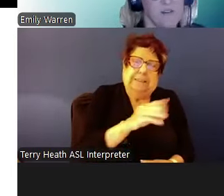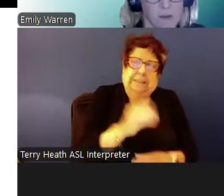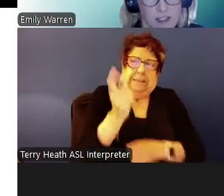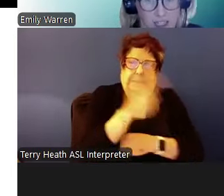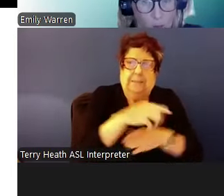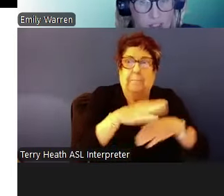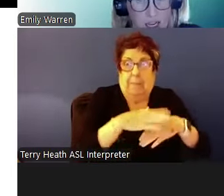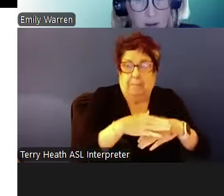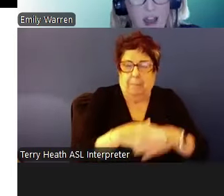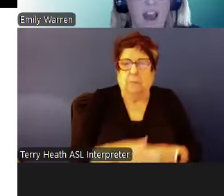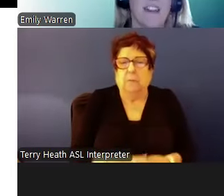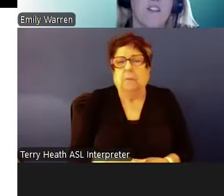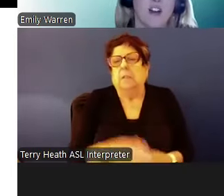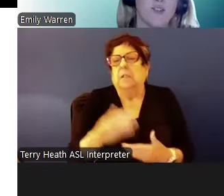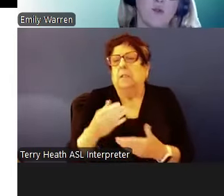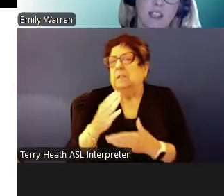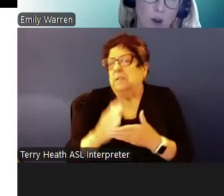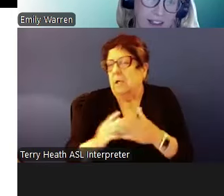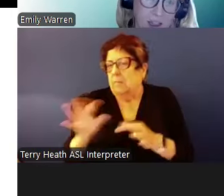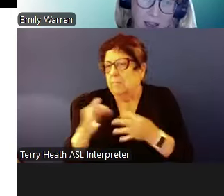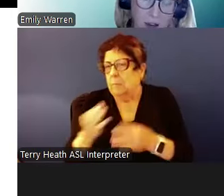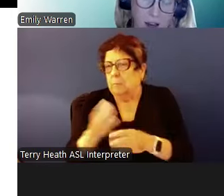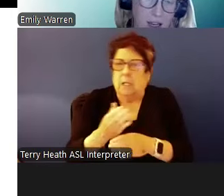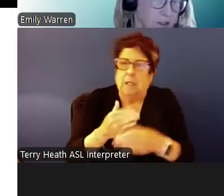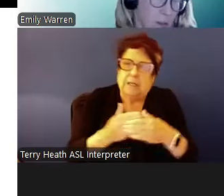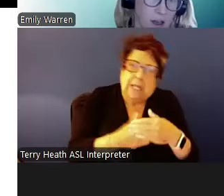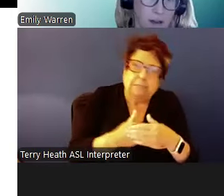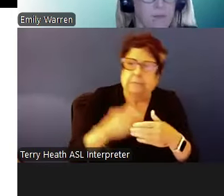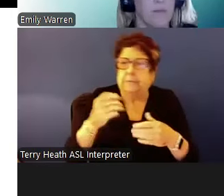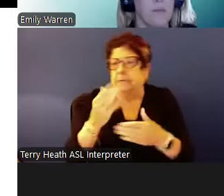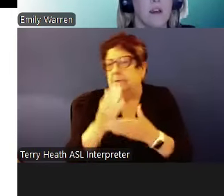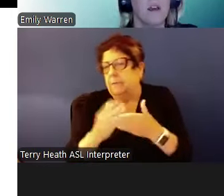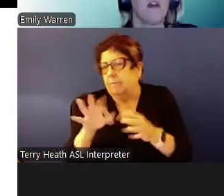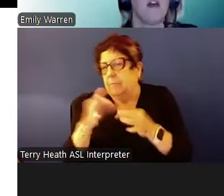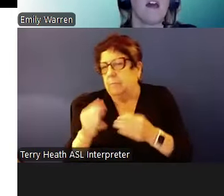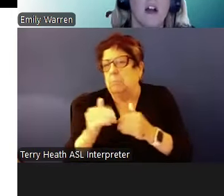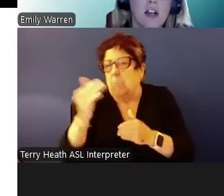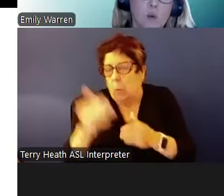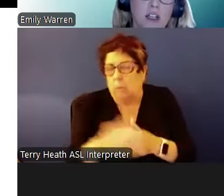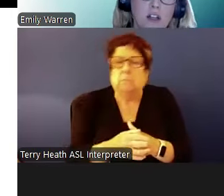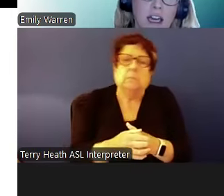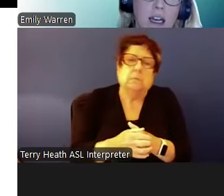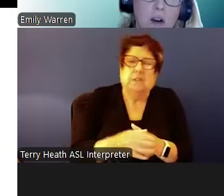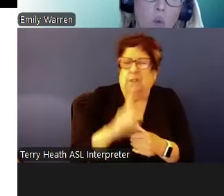families that take more time and it varies widely by housing target. Also we look at